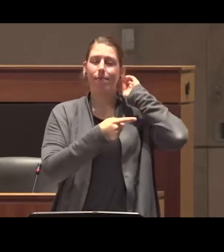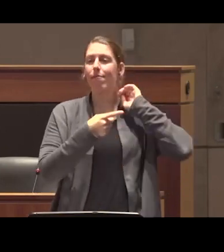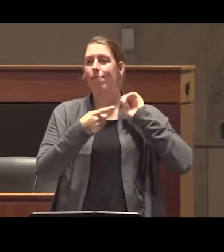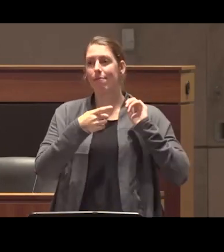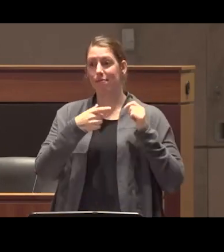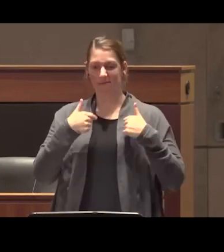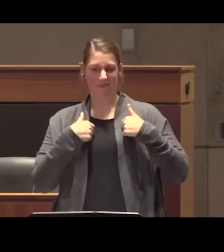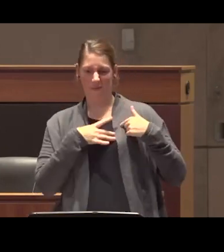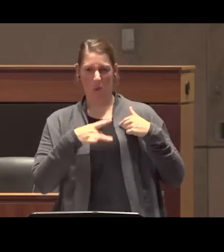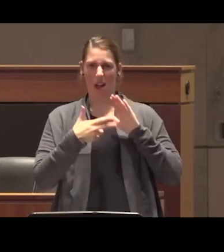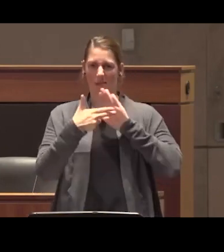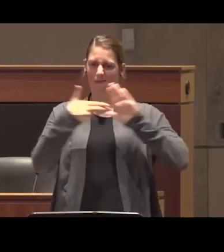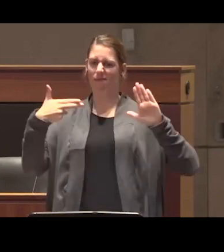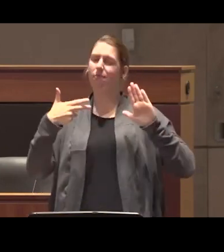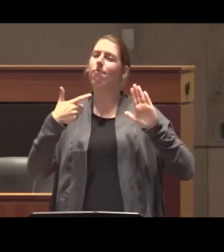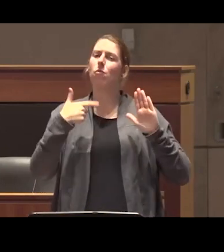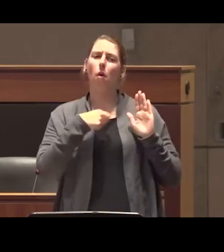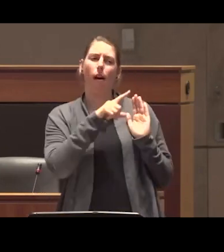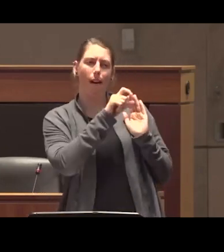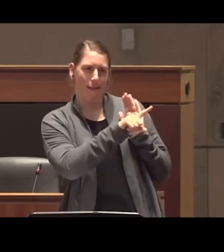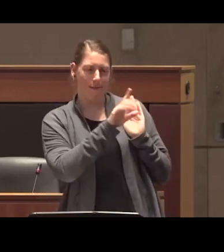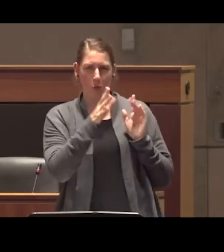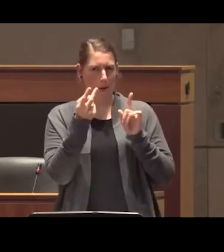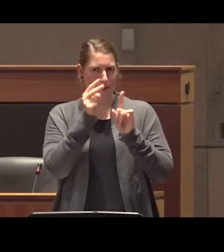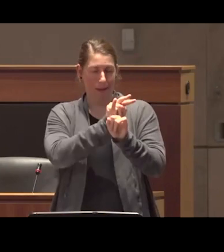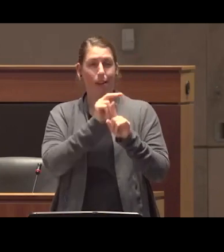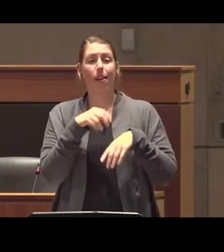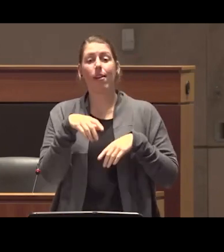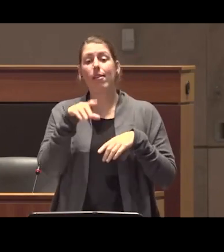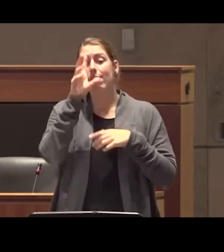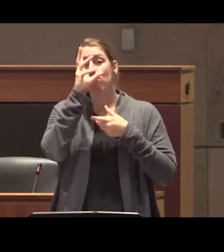wondering where you stand on the argument in debate of labeling autism spectrum as a